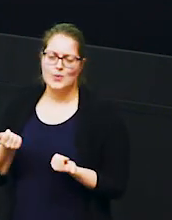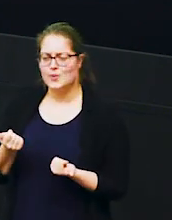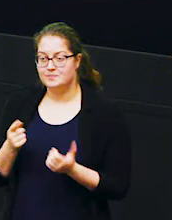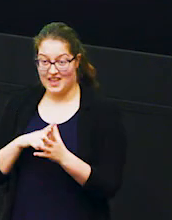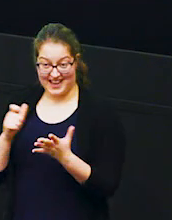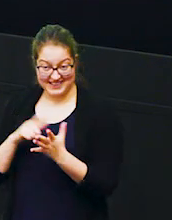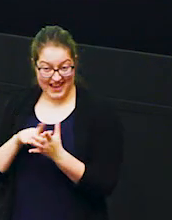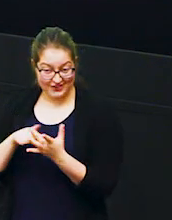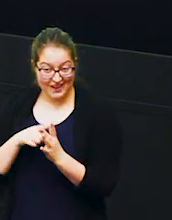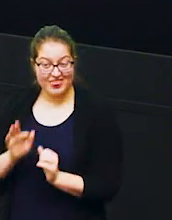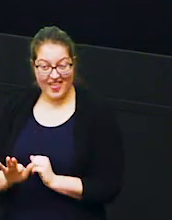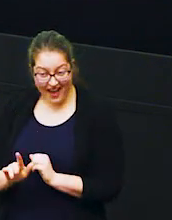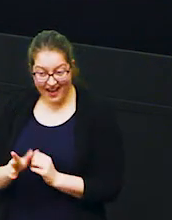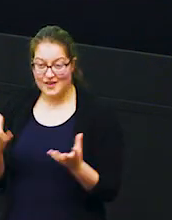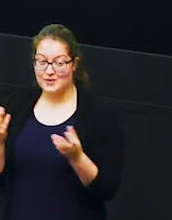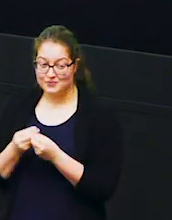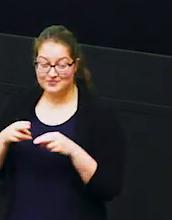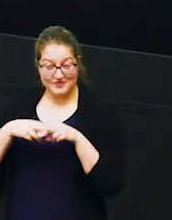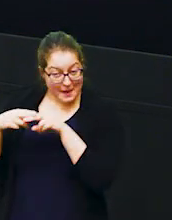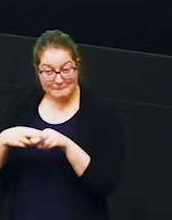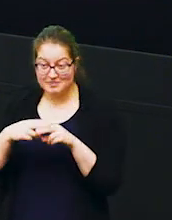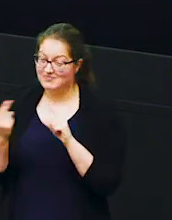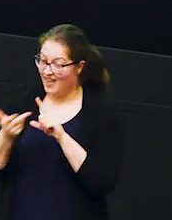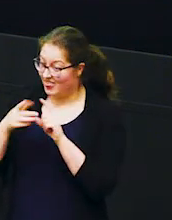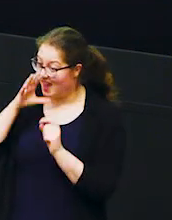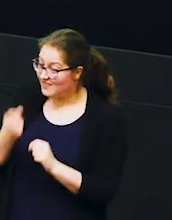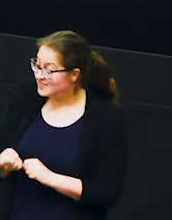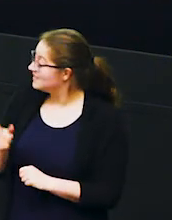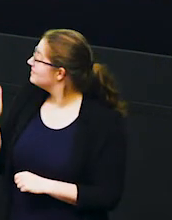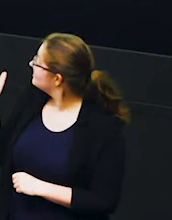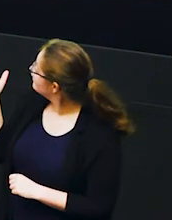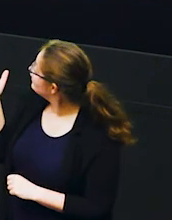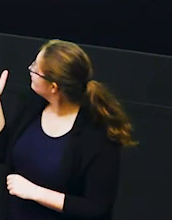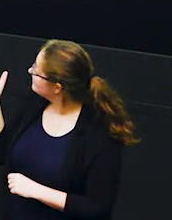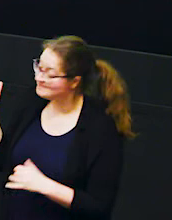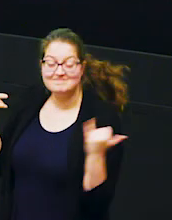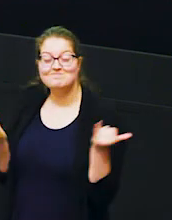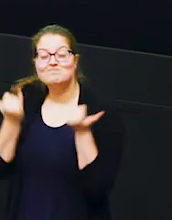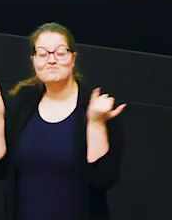this big herd with her family and the other elephants and everyone's having a great time